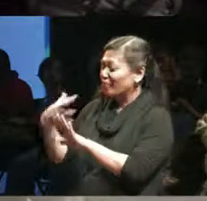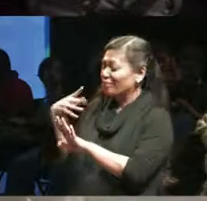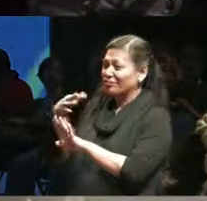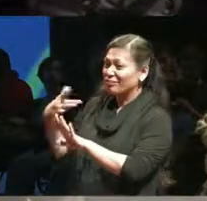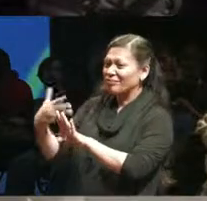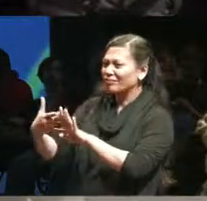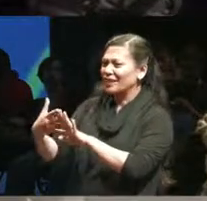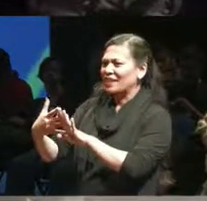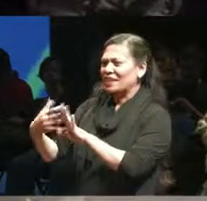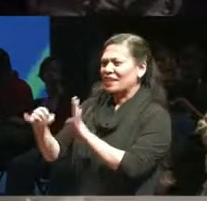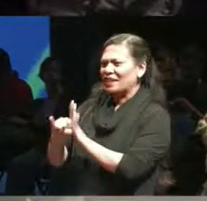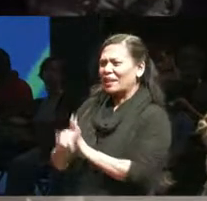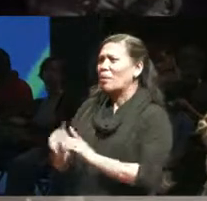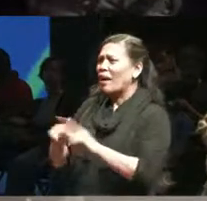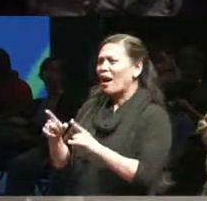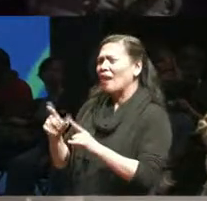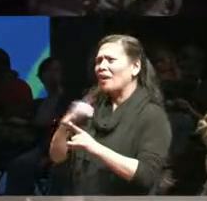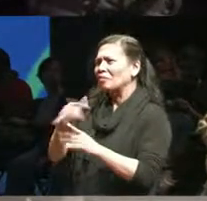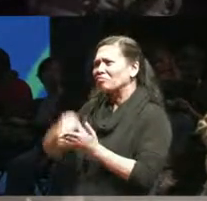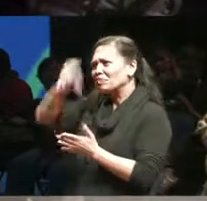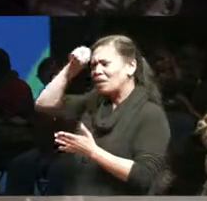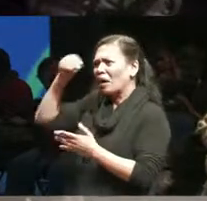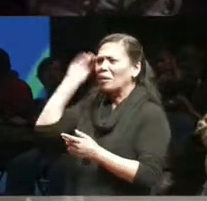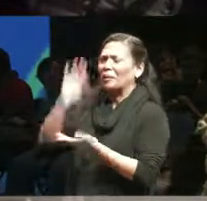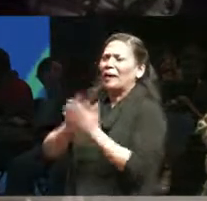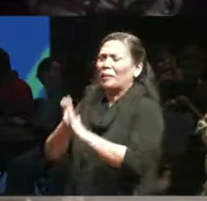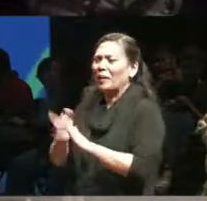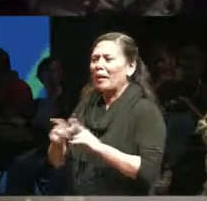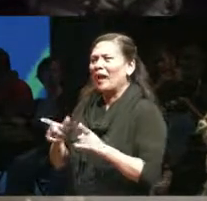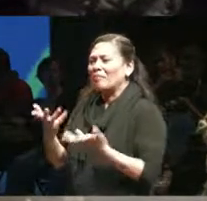me, which is totally fine. Because I don't I think I would have taken me longer to